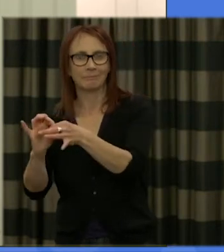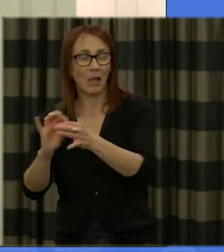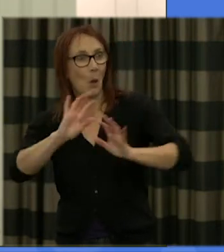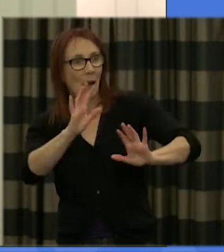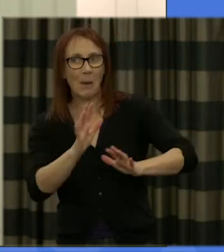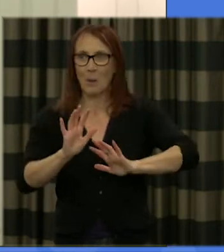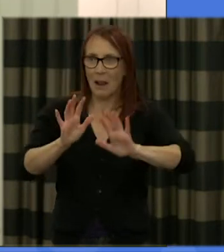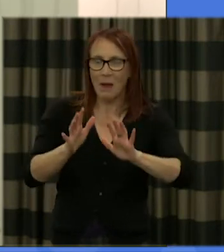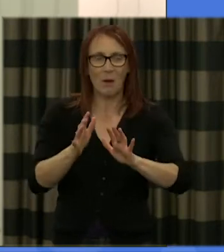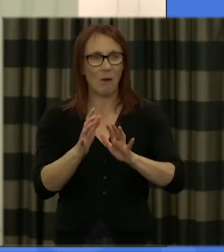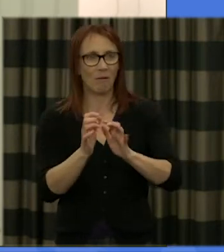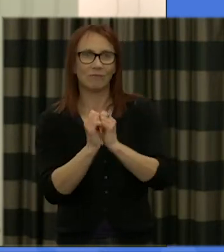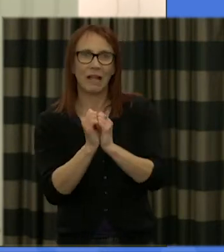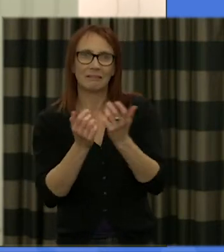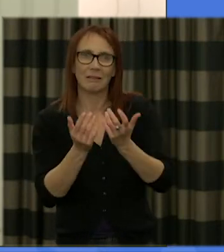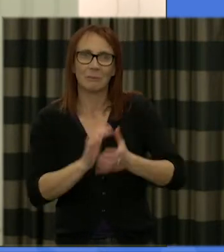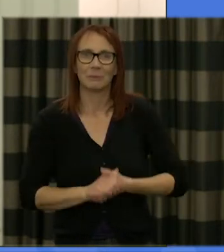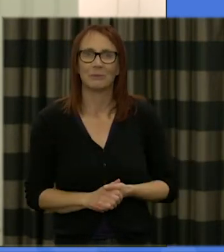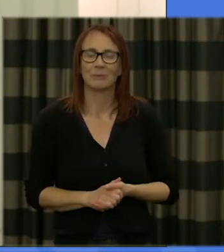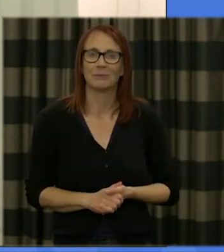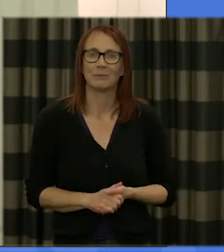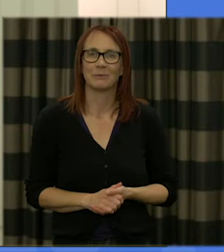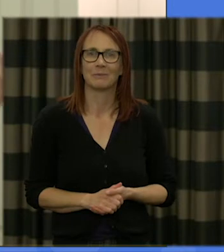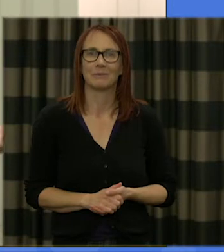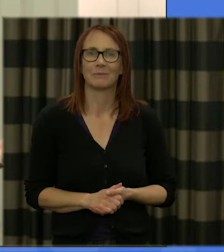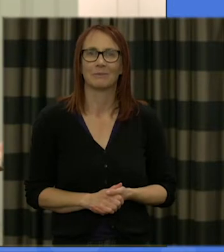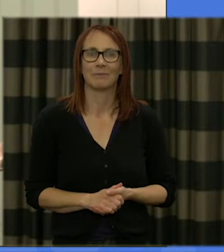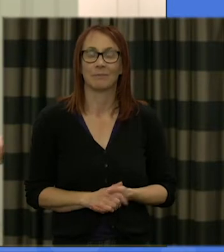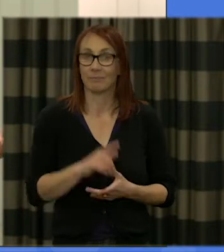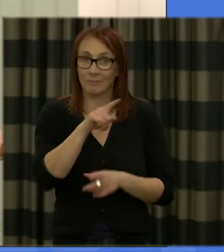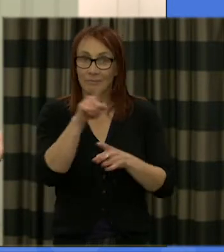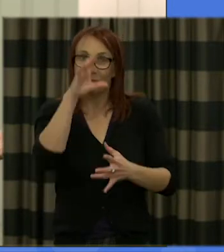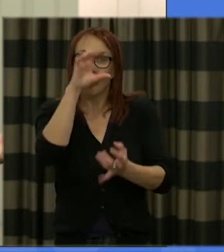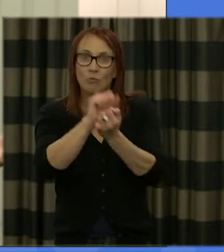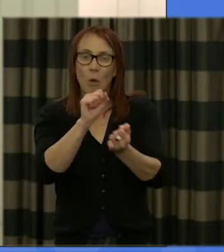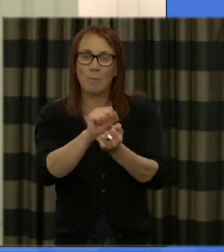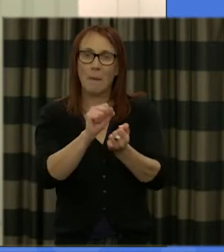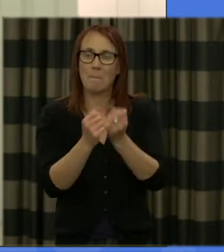happening around the tables and you may recall the last time we met it was back